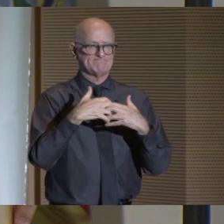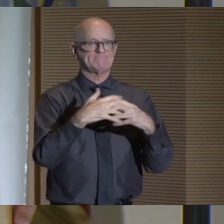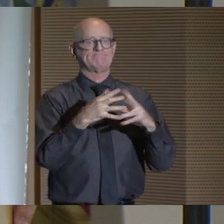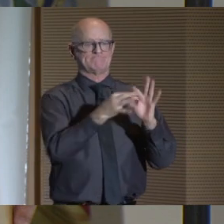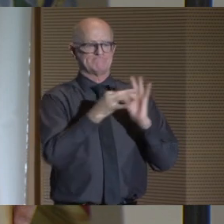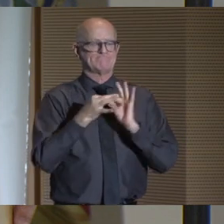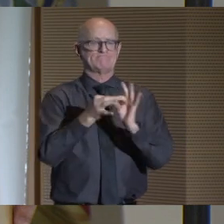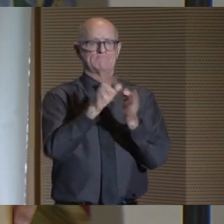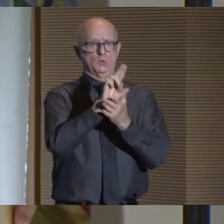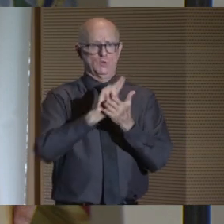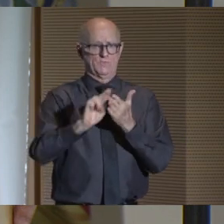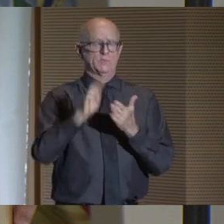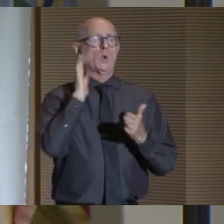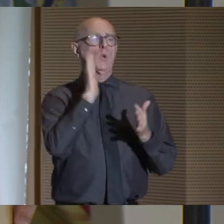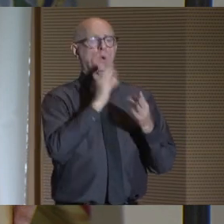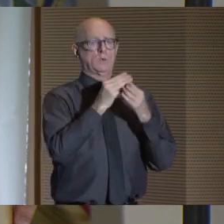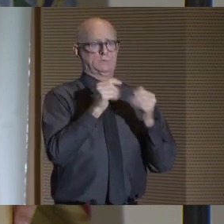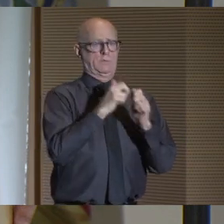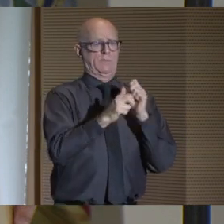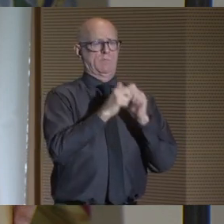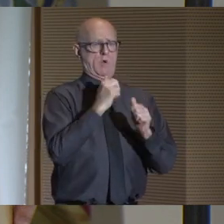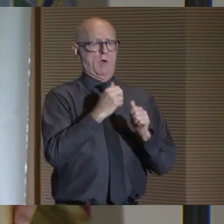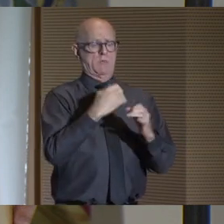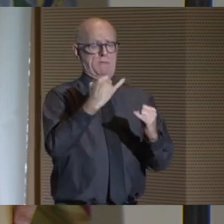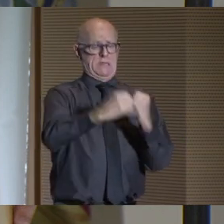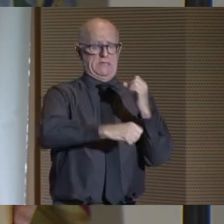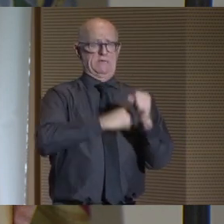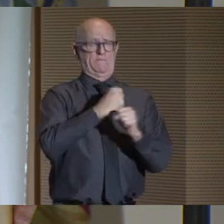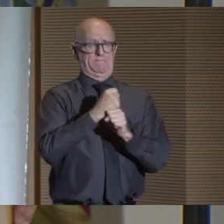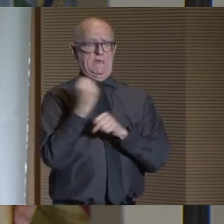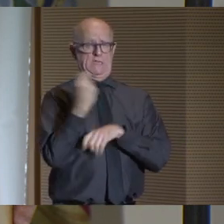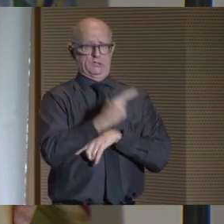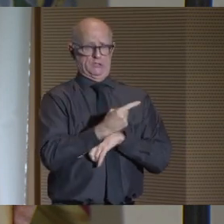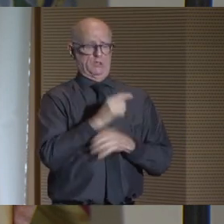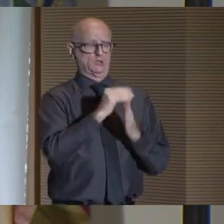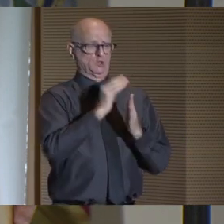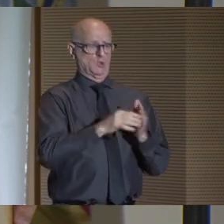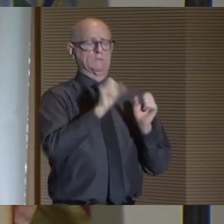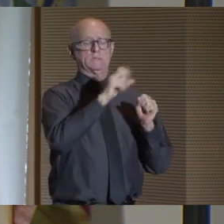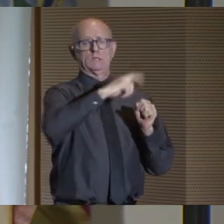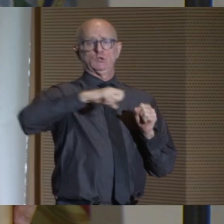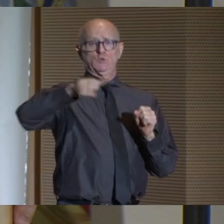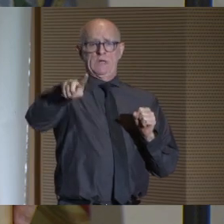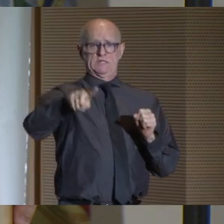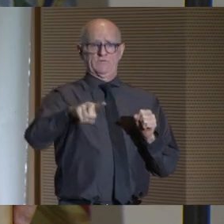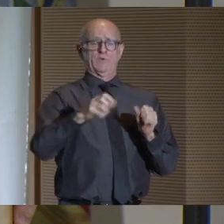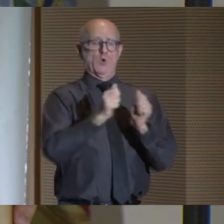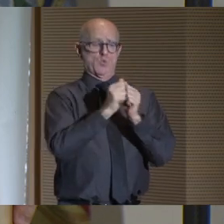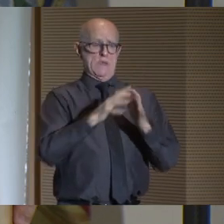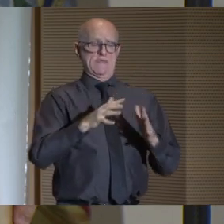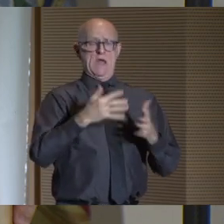But we're fixing it. By the end of the next year, students will be able to transfer without losing credits